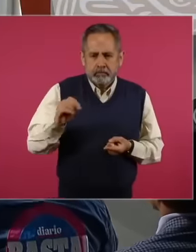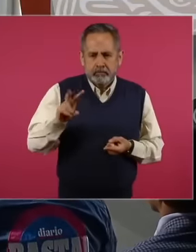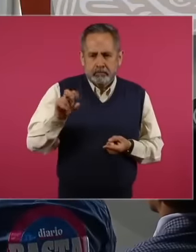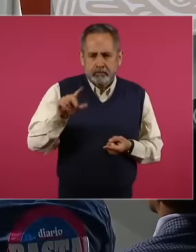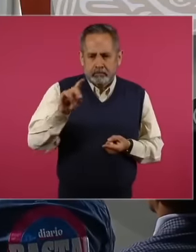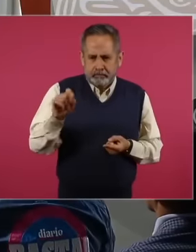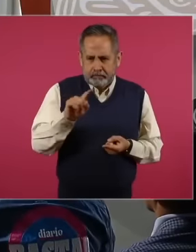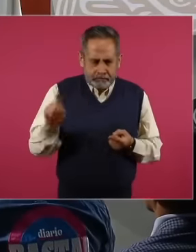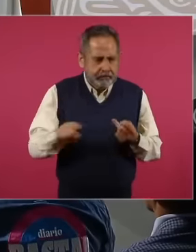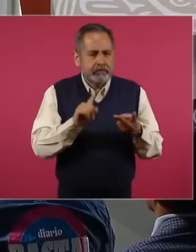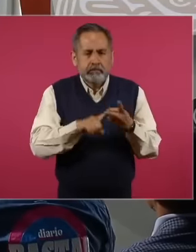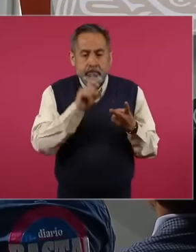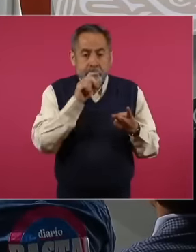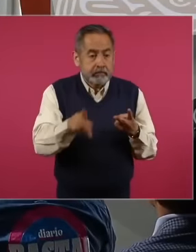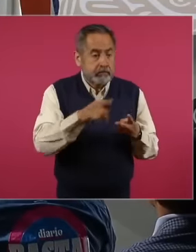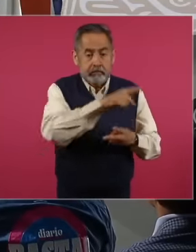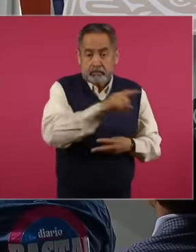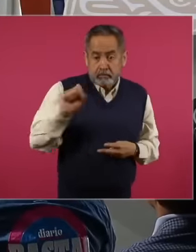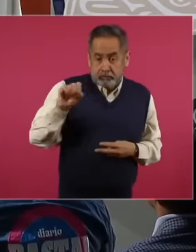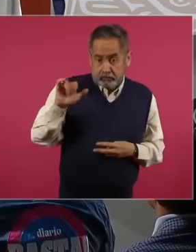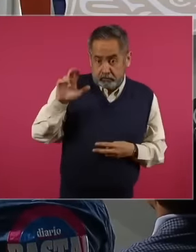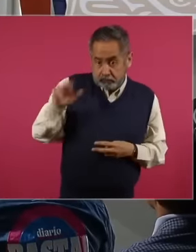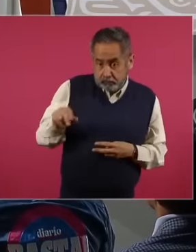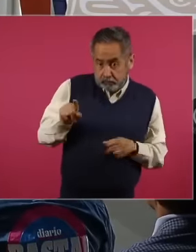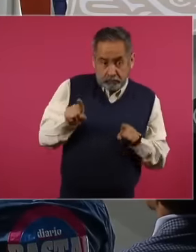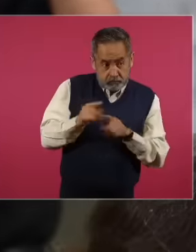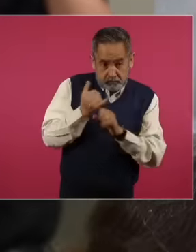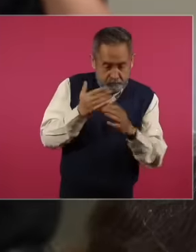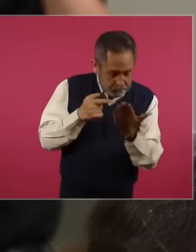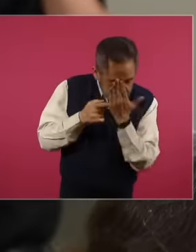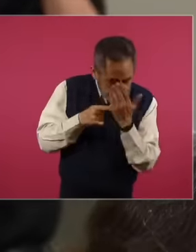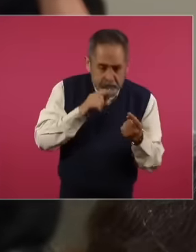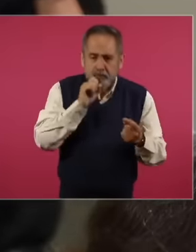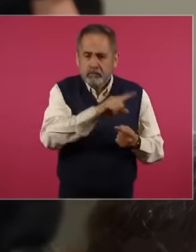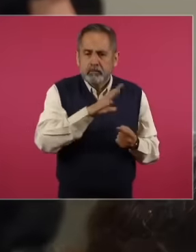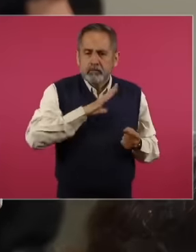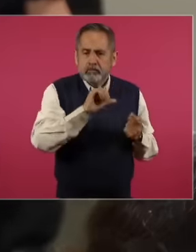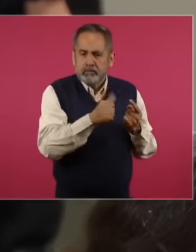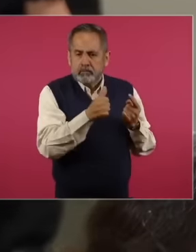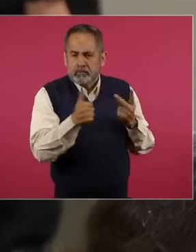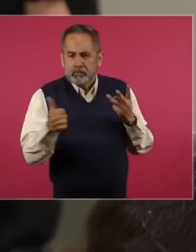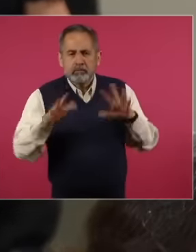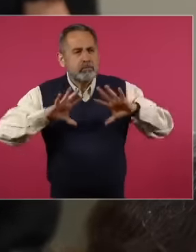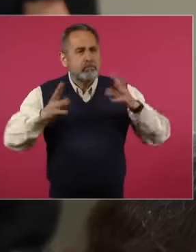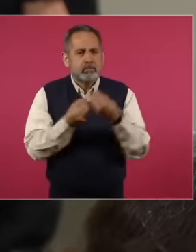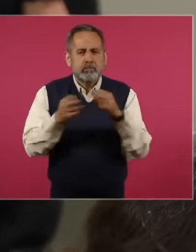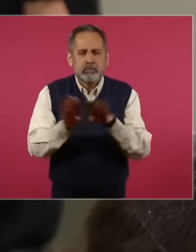information from the Supreme Court of Justice of In the nation, there are more than 30 who receive